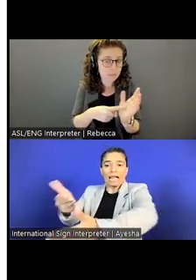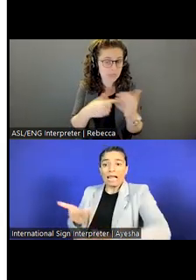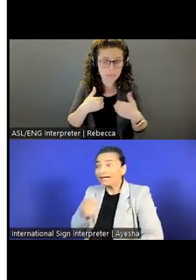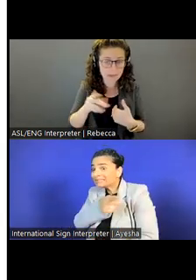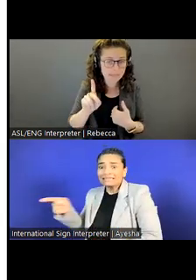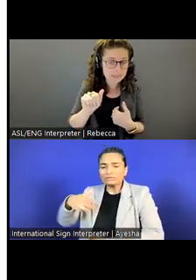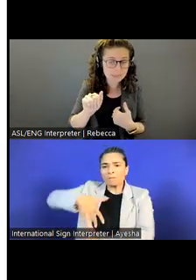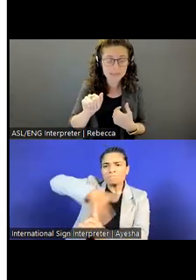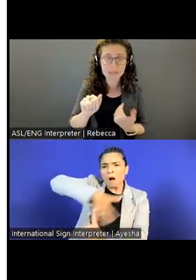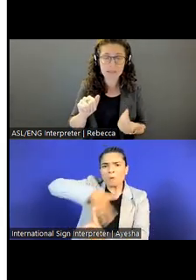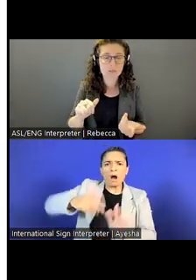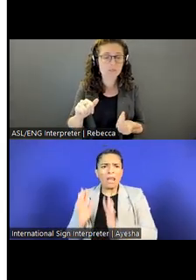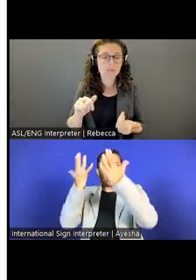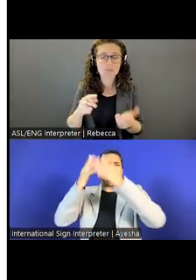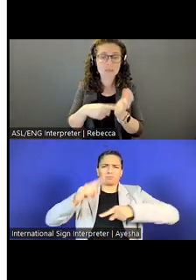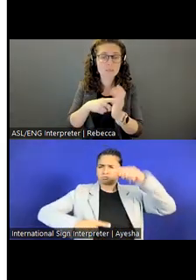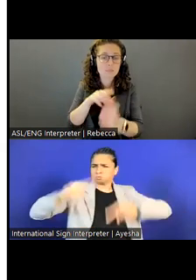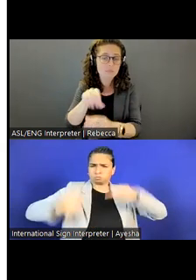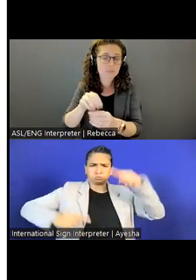or a part of any marginalized communities.